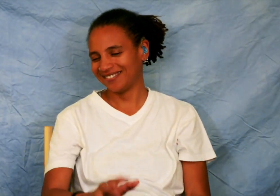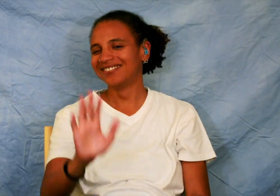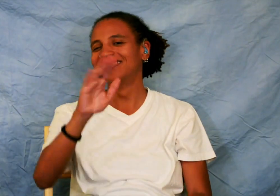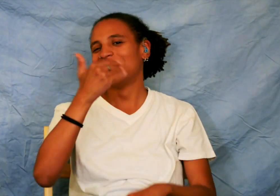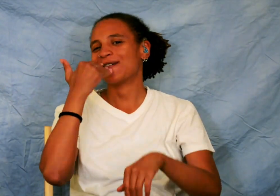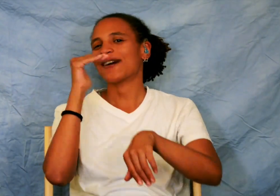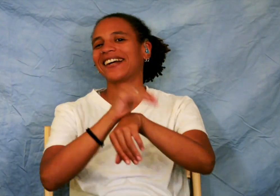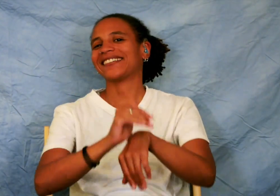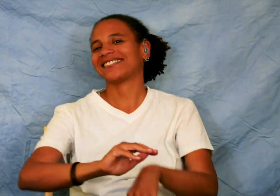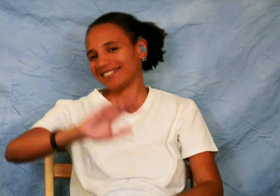Bye!